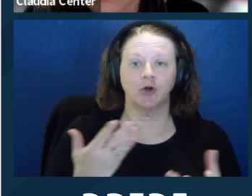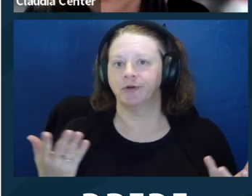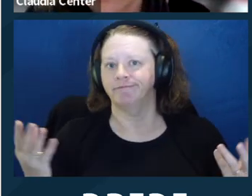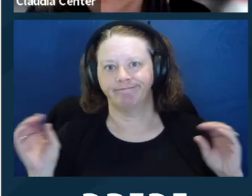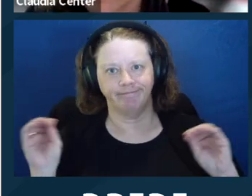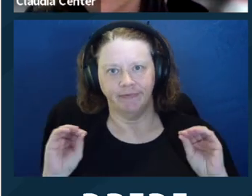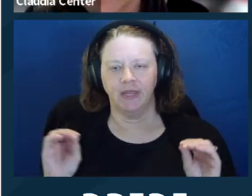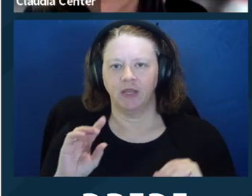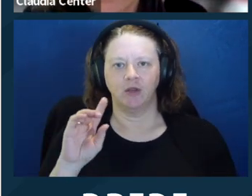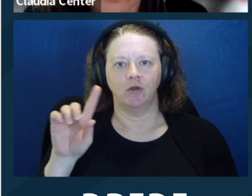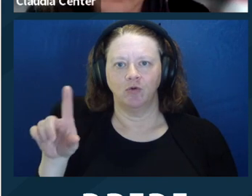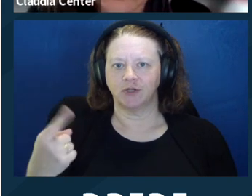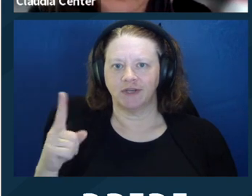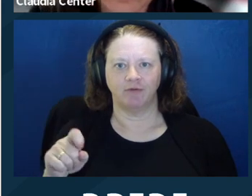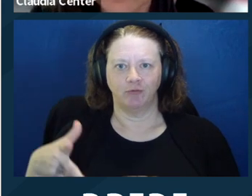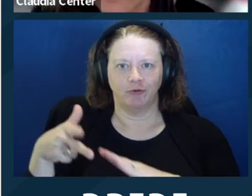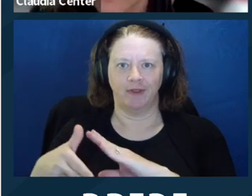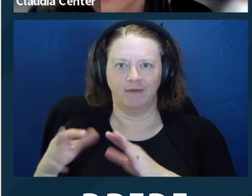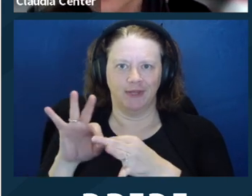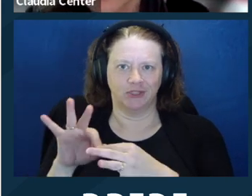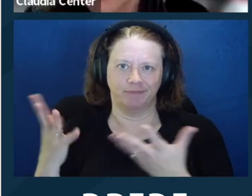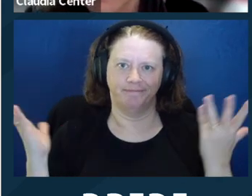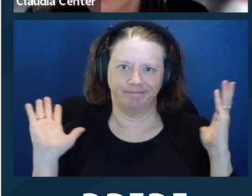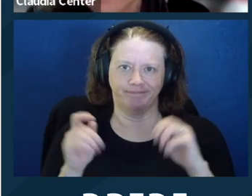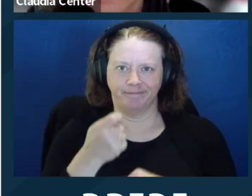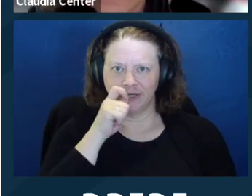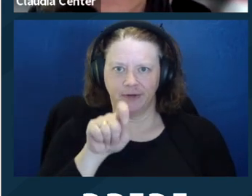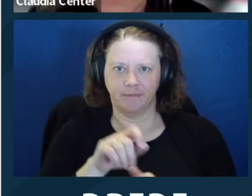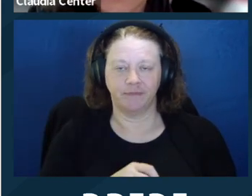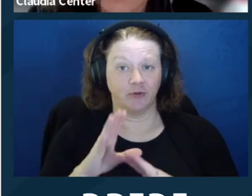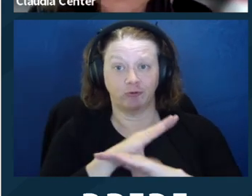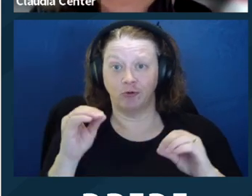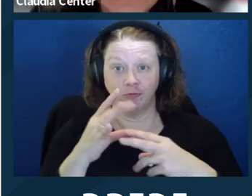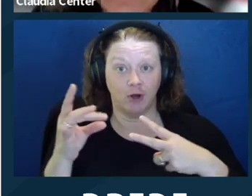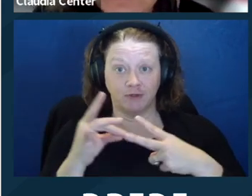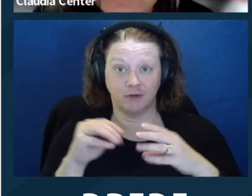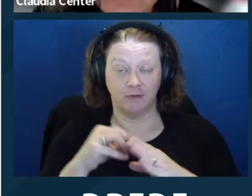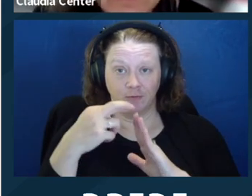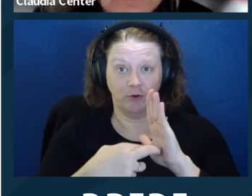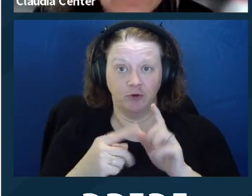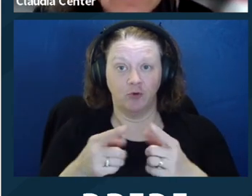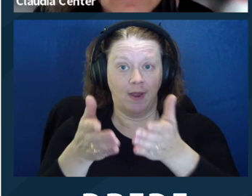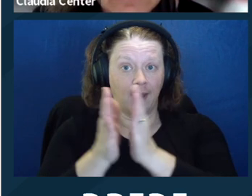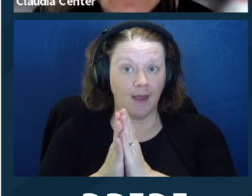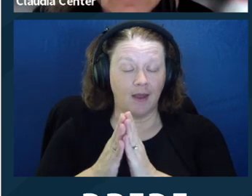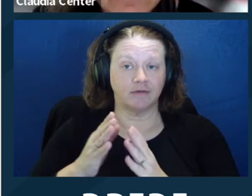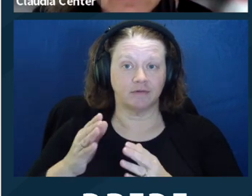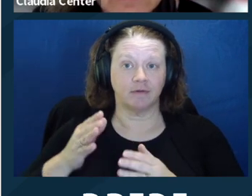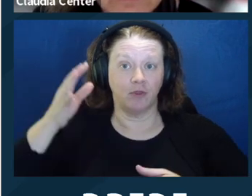the rules to ask the Court for a conservatorship. It doesn't exist. Next slide.